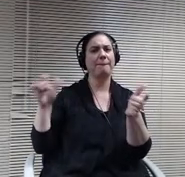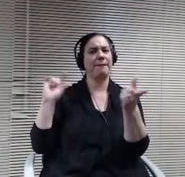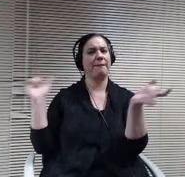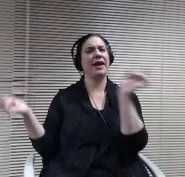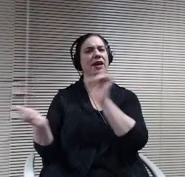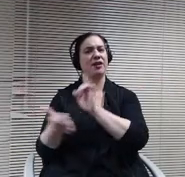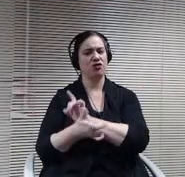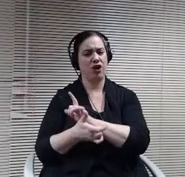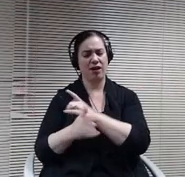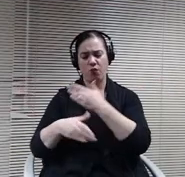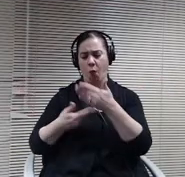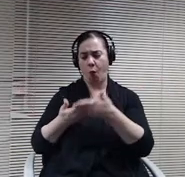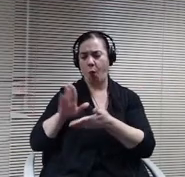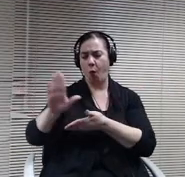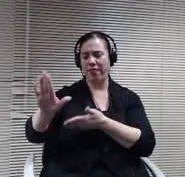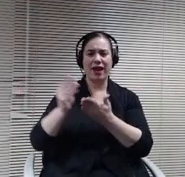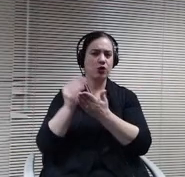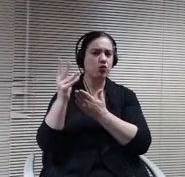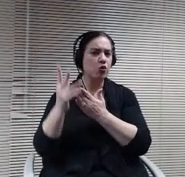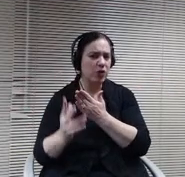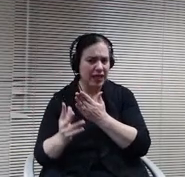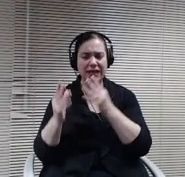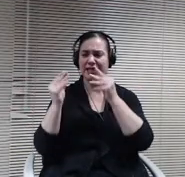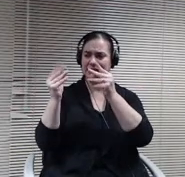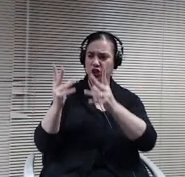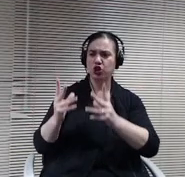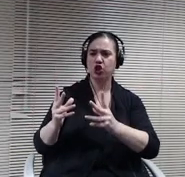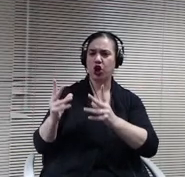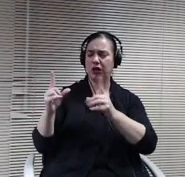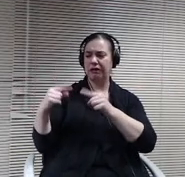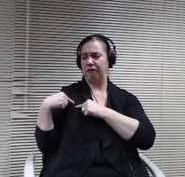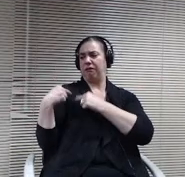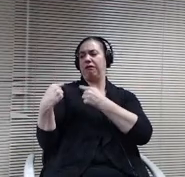their students and the teachers have been on elearning for the